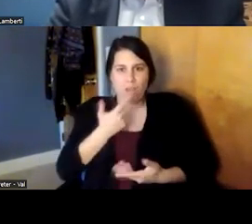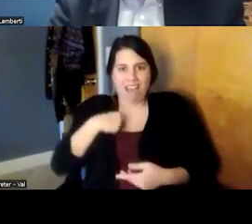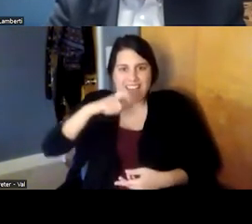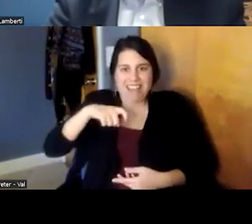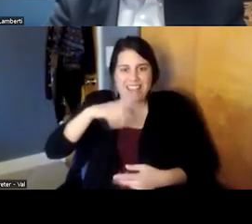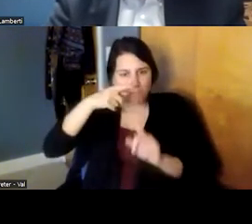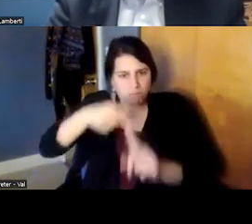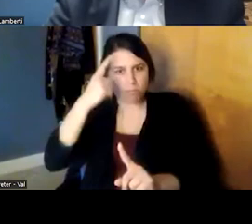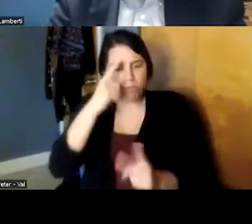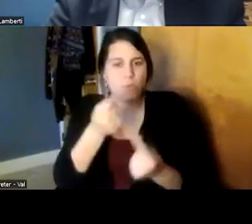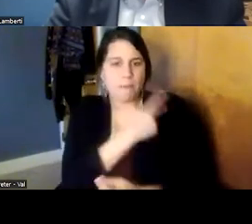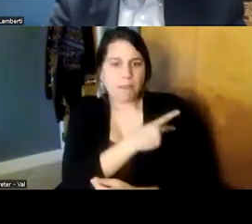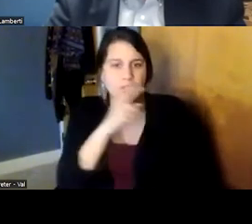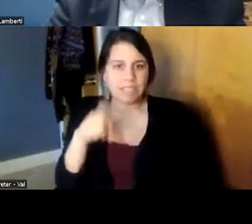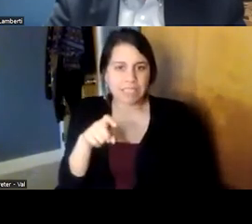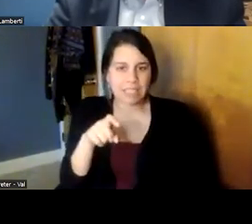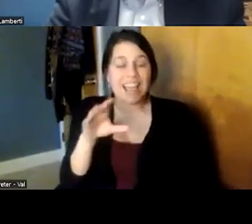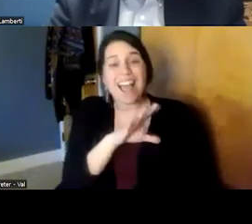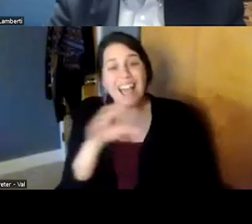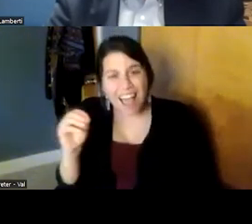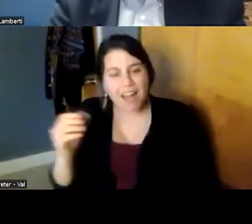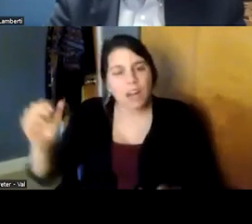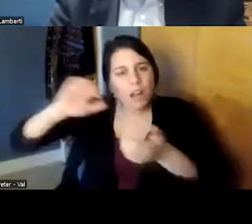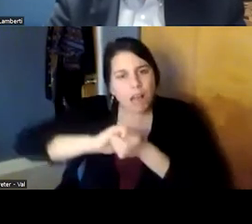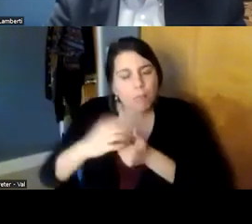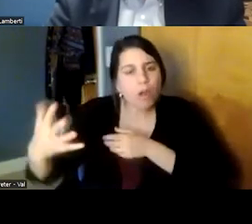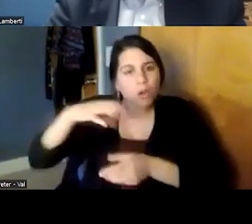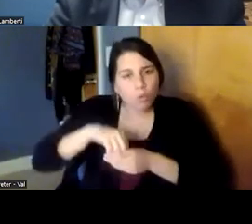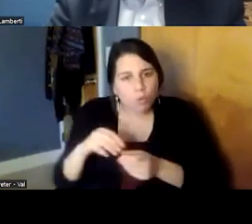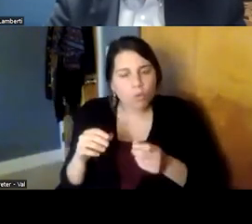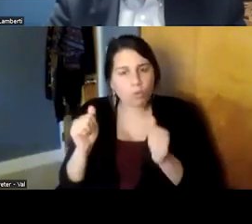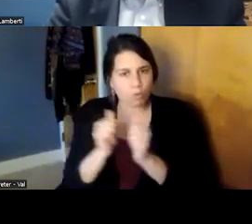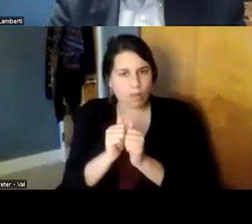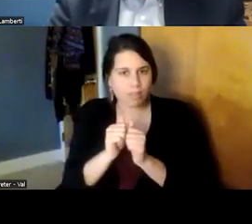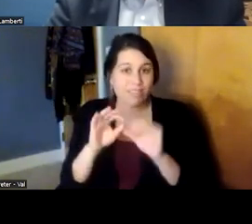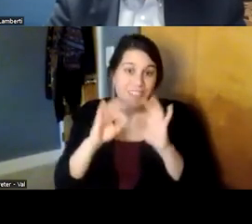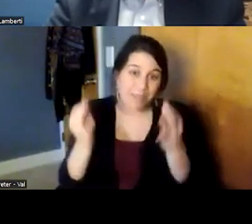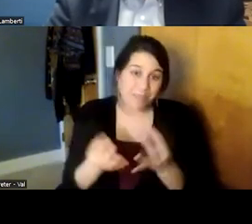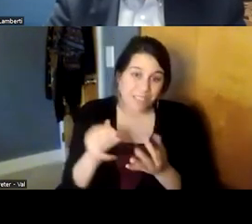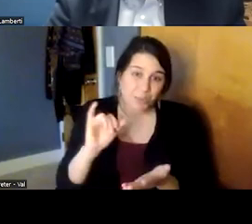and also include and collaborate well with the with the family and i think that one of